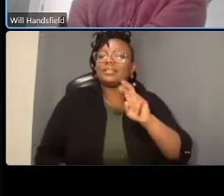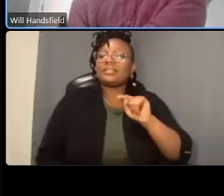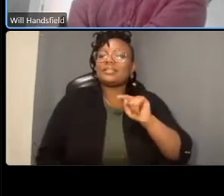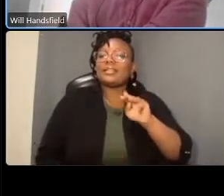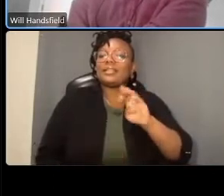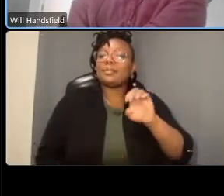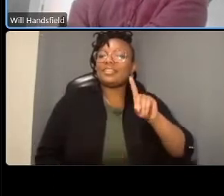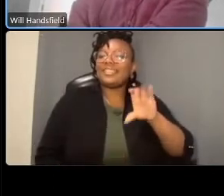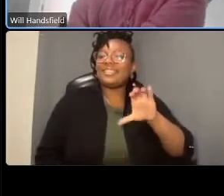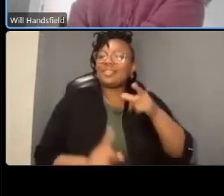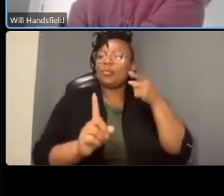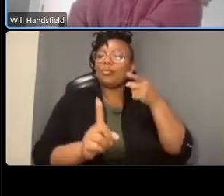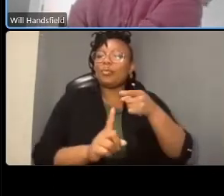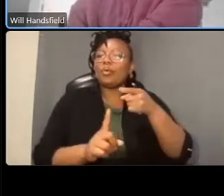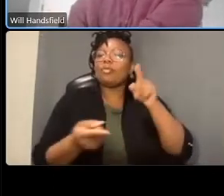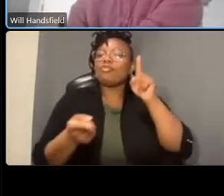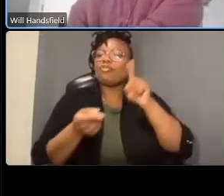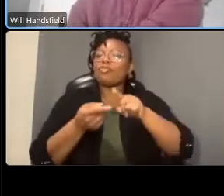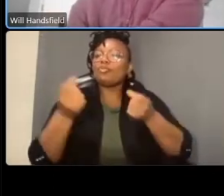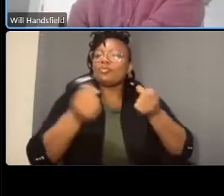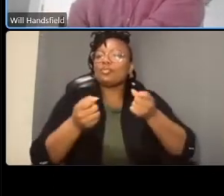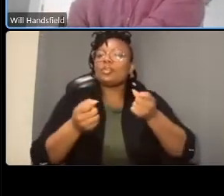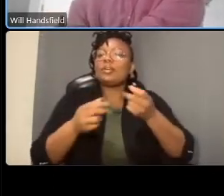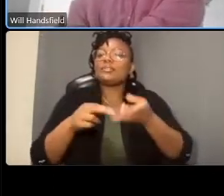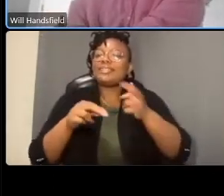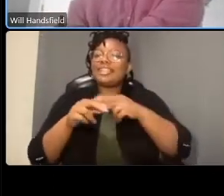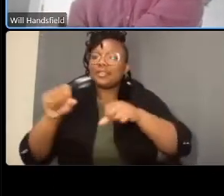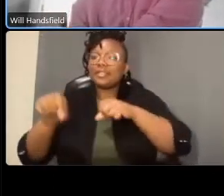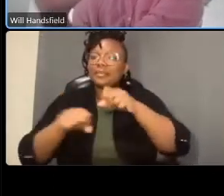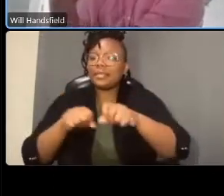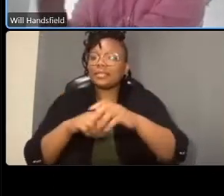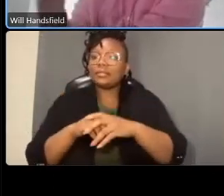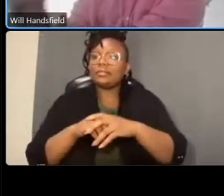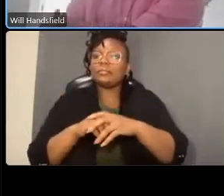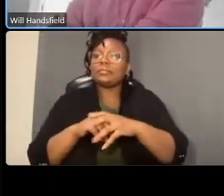a significant way as a former resident of the connecticut avenue corridor i can say you know